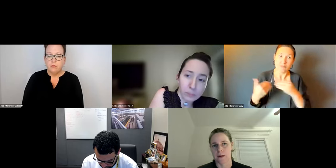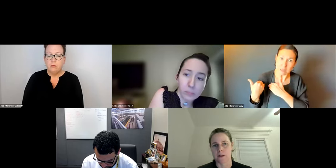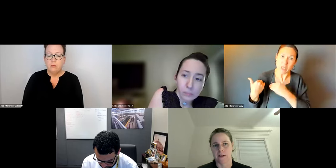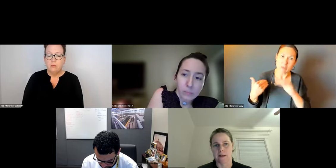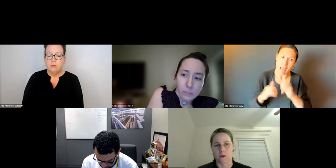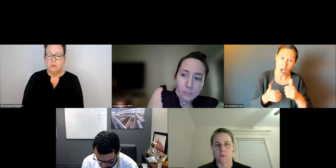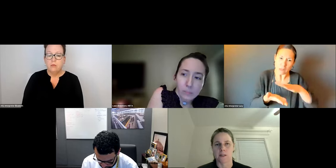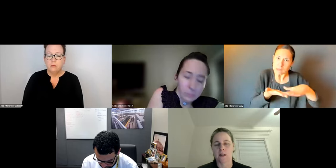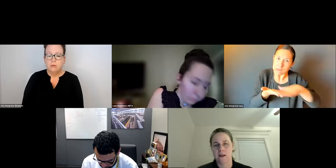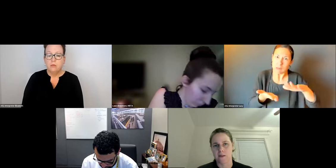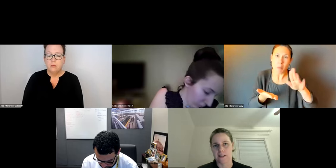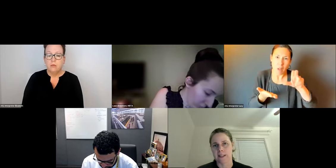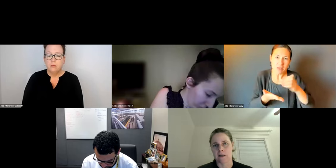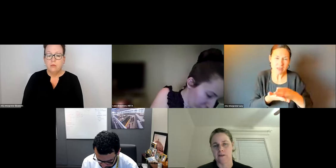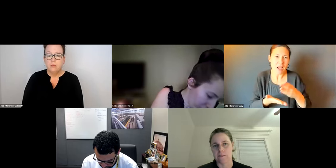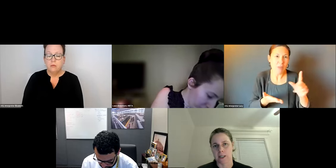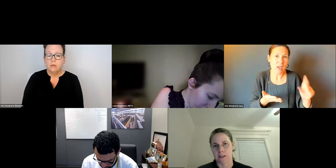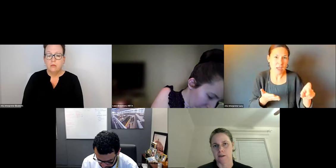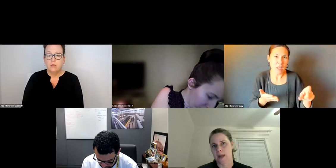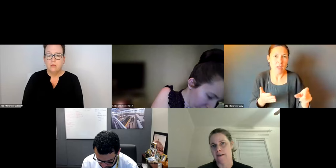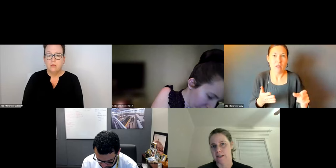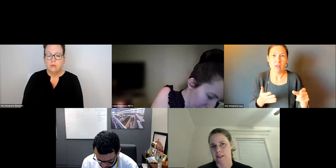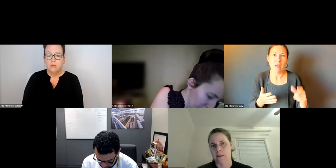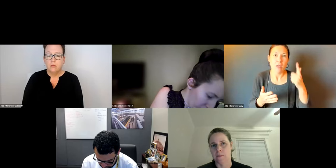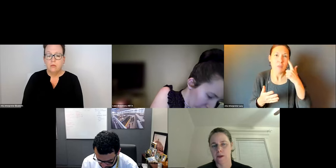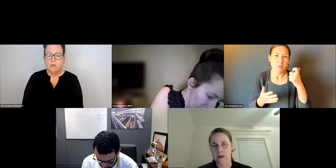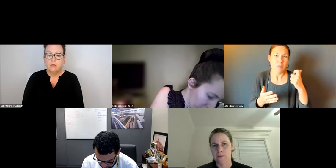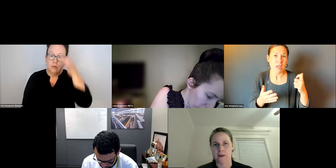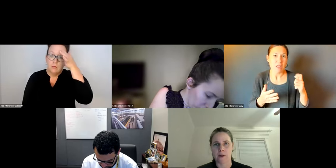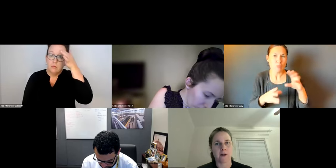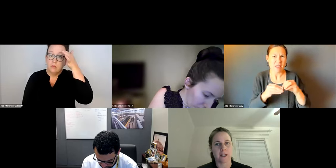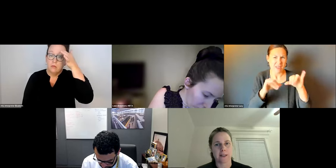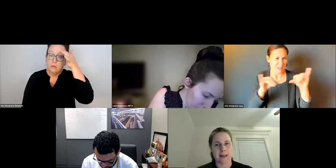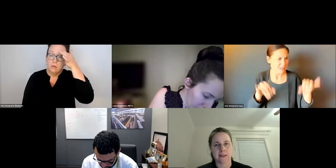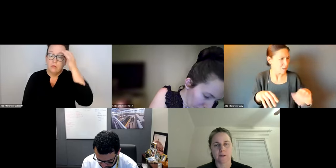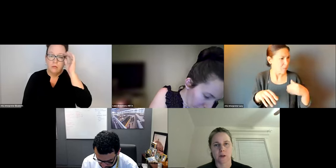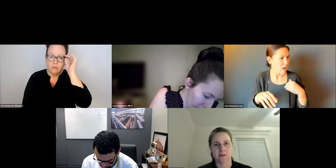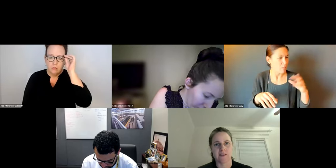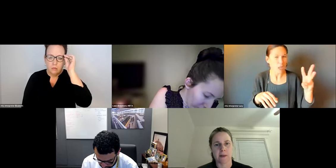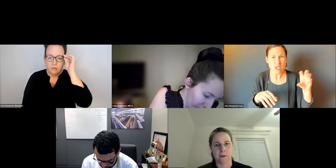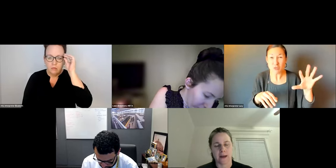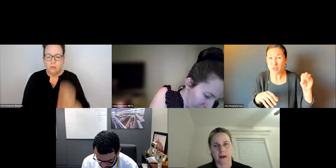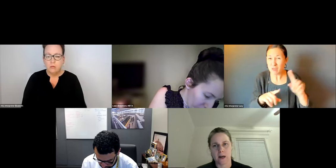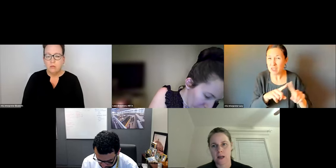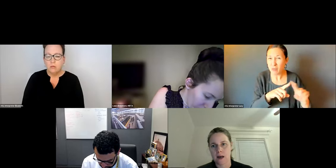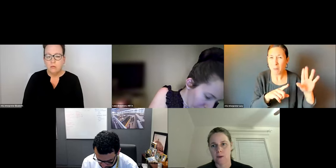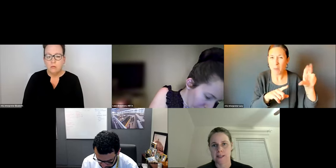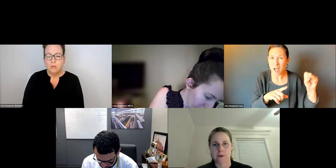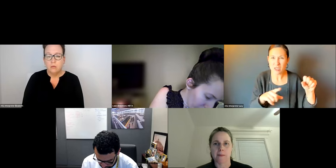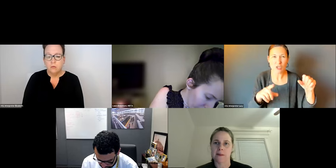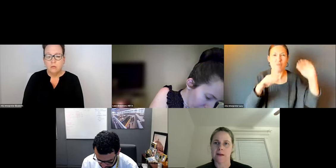WELL AS SHELTER CLEARING. I DON'T KNOW IF LAURA GOT TO THAT. THAT'S A SLIGHTLY DIFFERENT ISSUE, BUT VERY IMPORTANT TO US